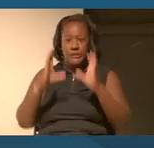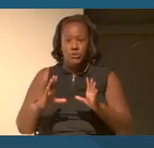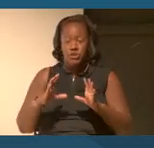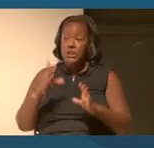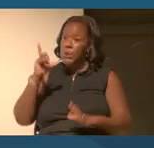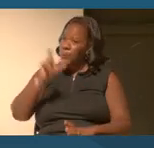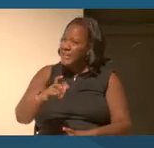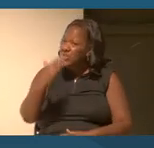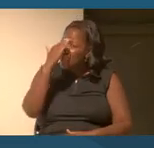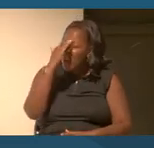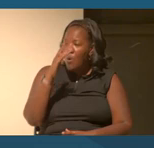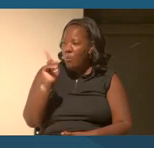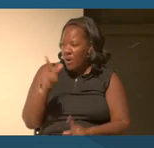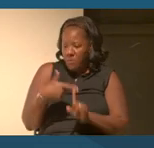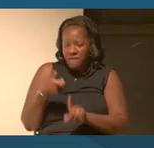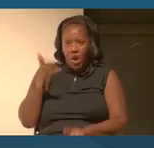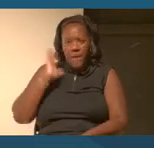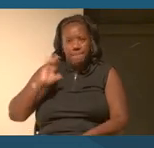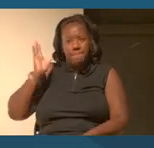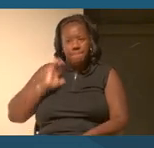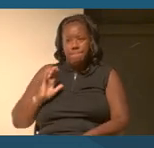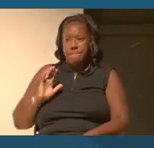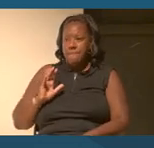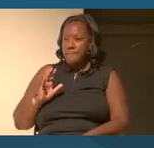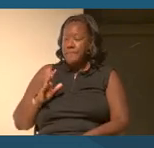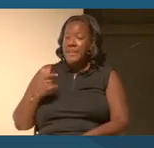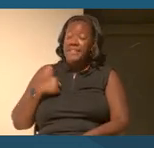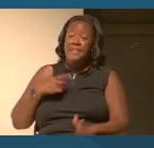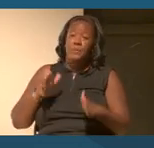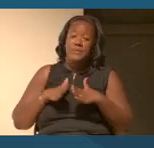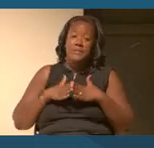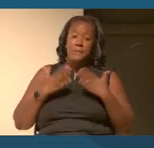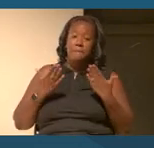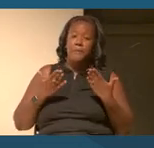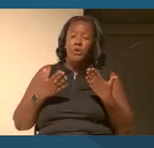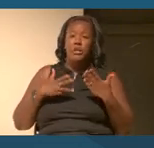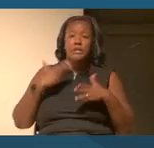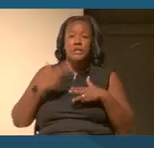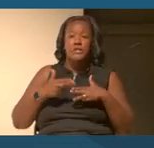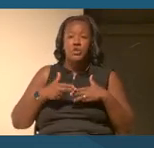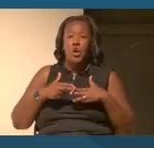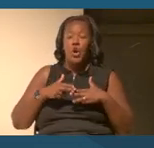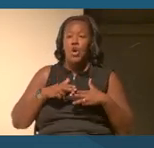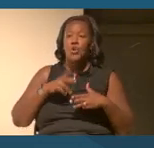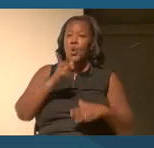And there's a fantastic book from many, many years ago by Paula Giddings called Where and When I Enter.